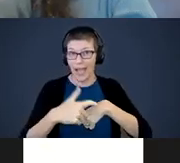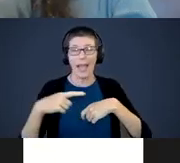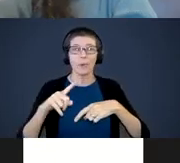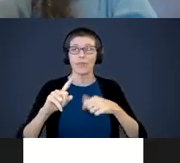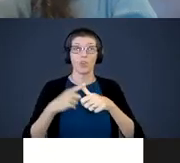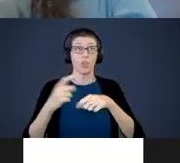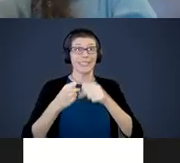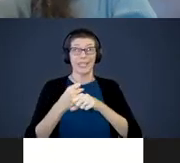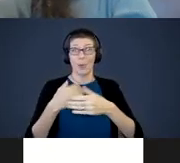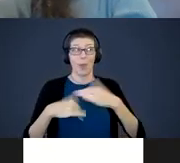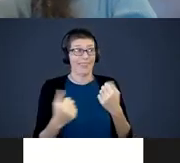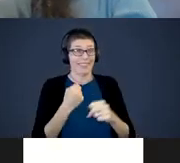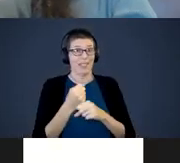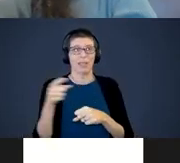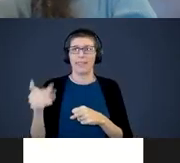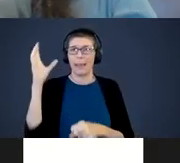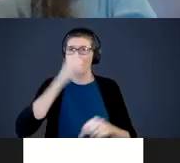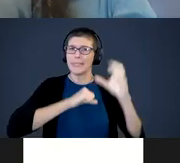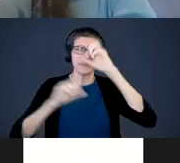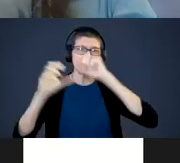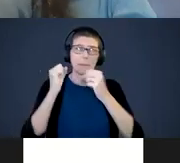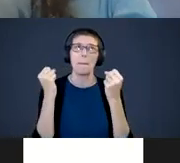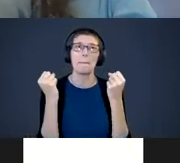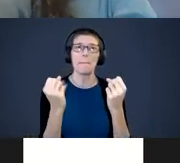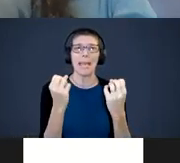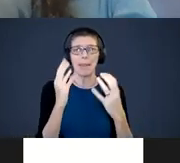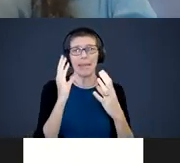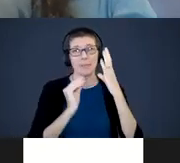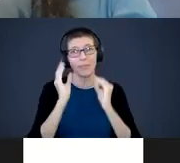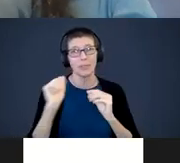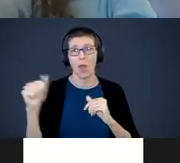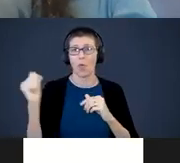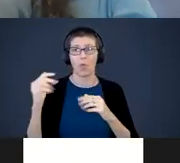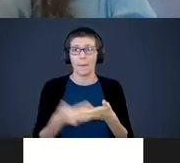they missed out a lot of experiences that other babies just give to them